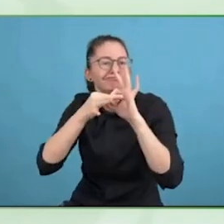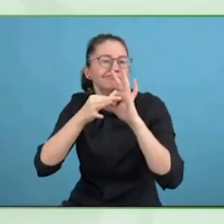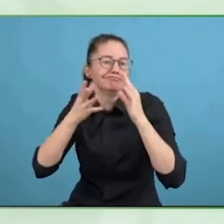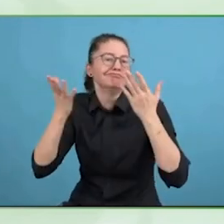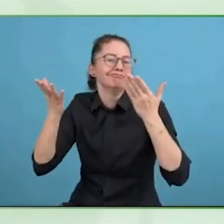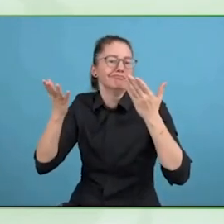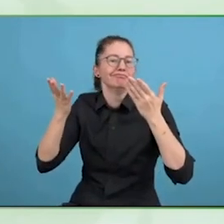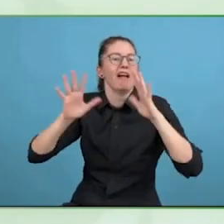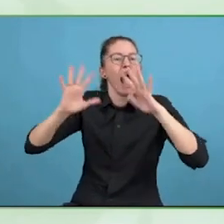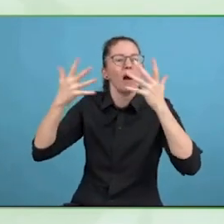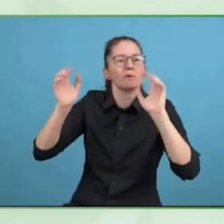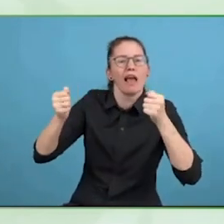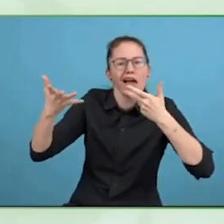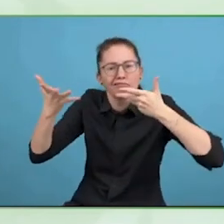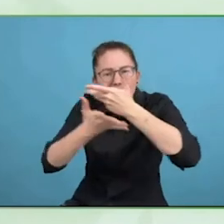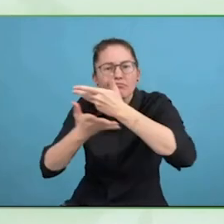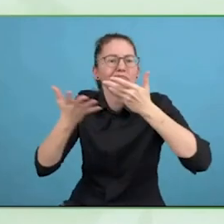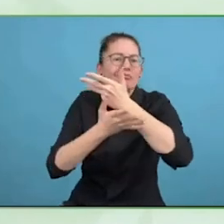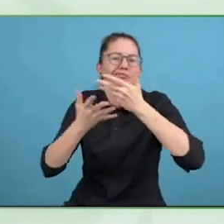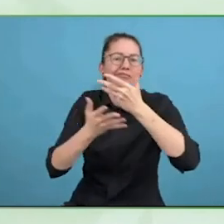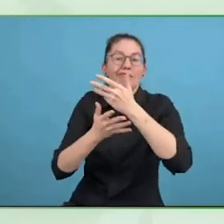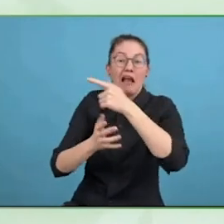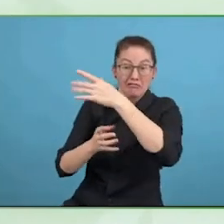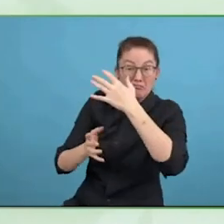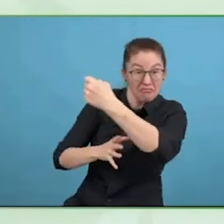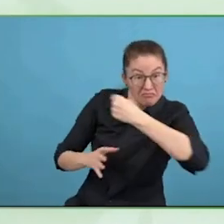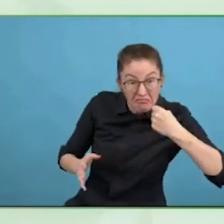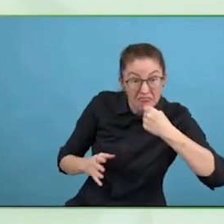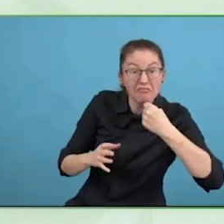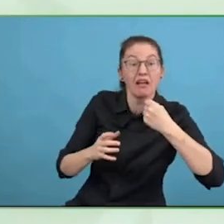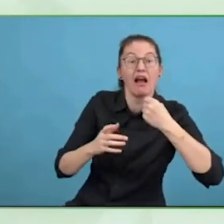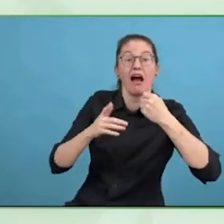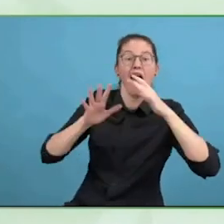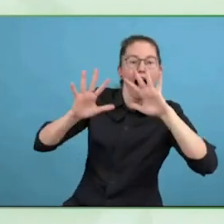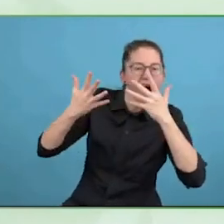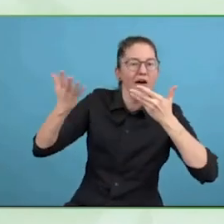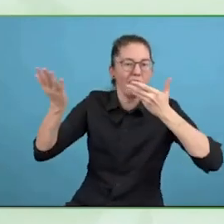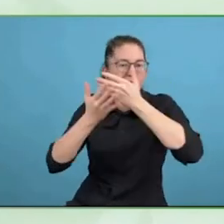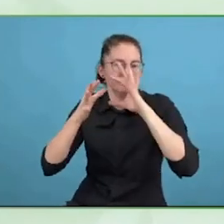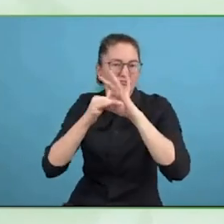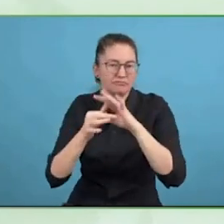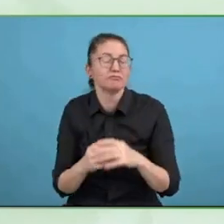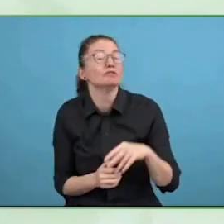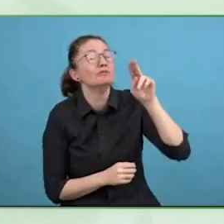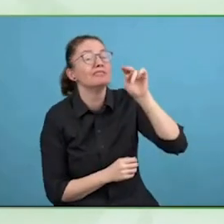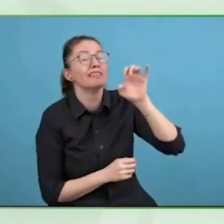First thing is we are not running our programs from HR.